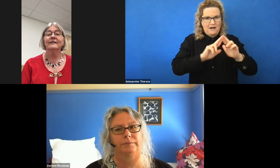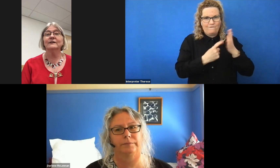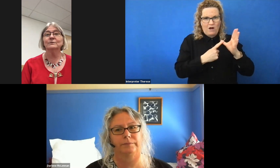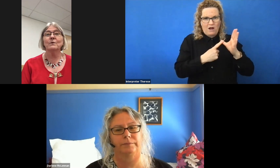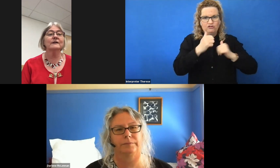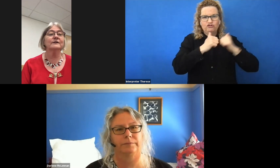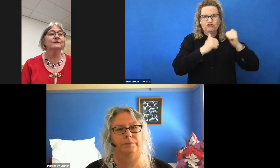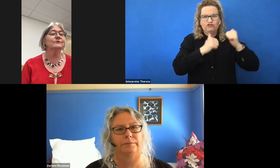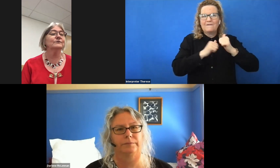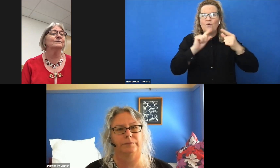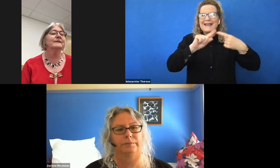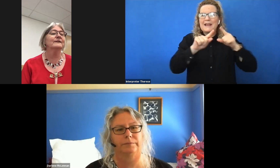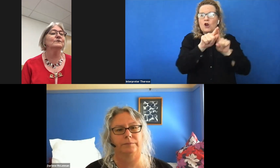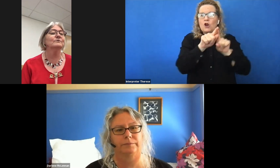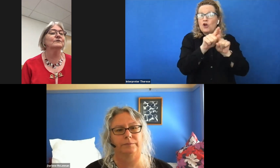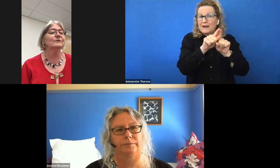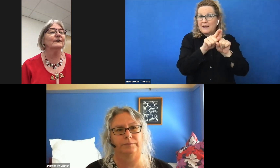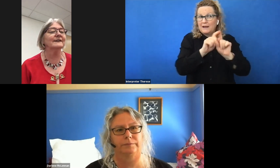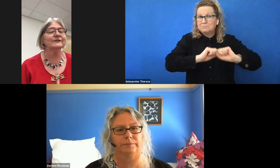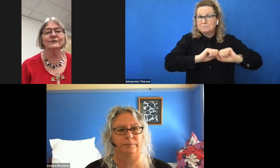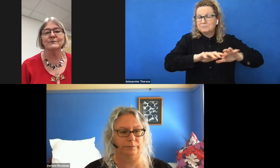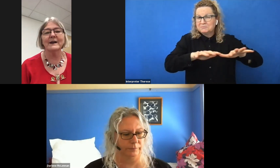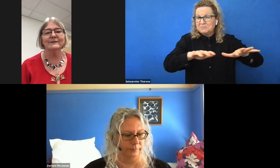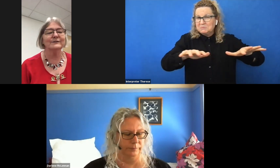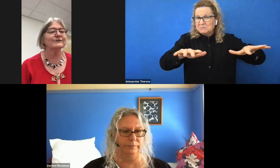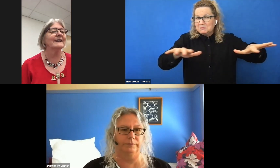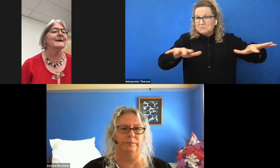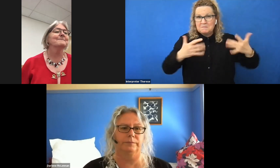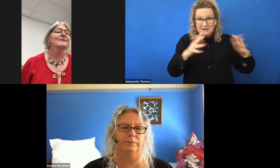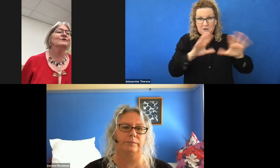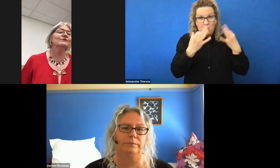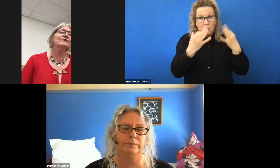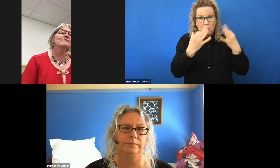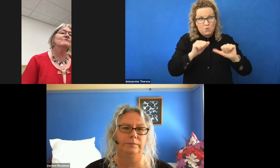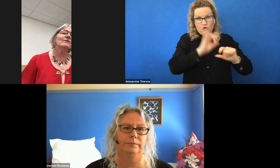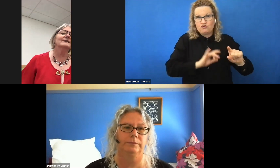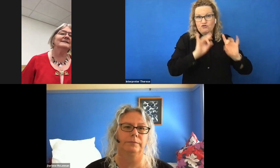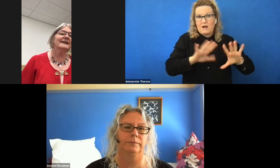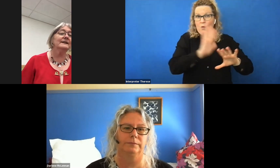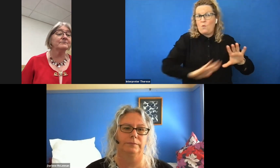that is widely used within numerous organisations throughout Australia. During her role as a ATEND